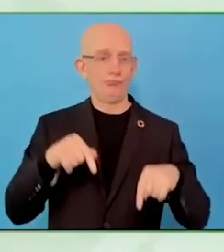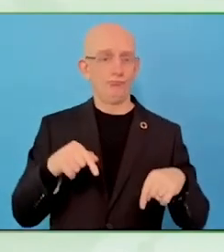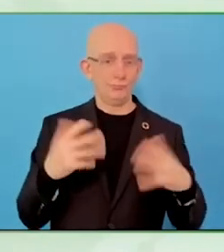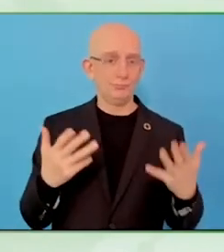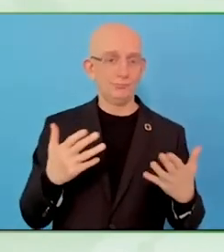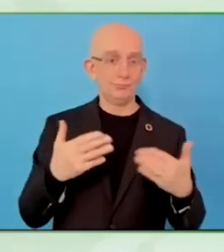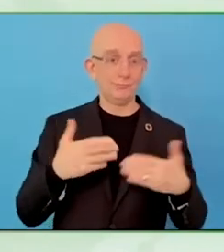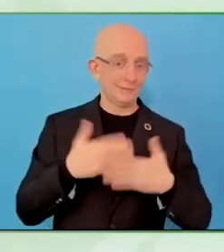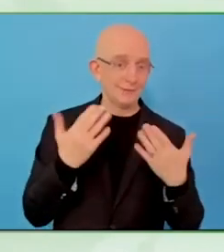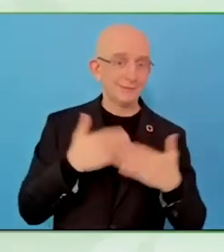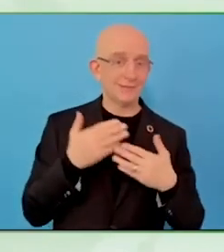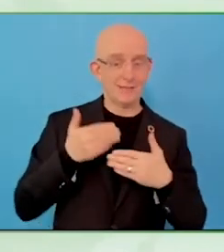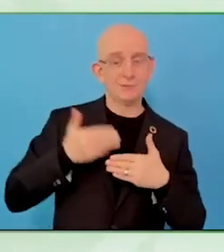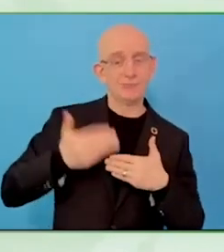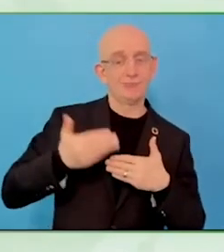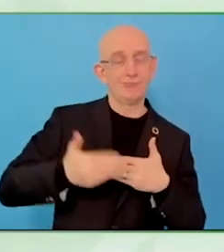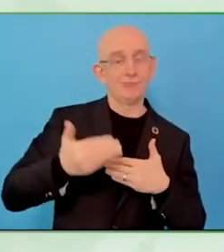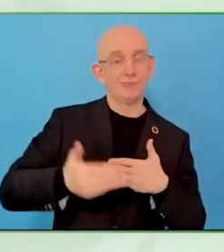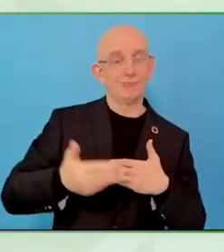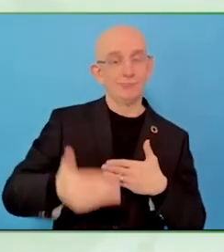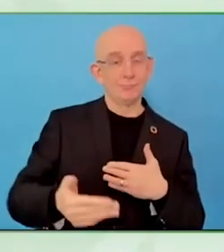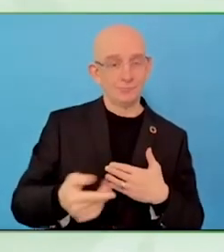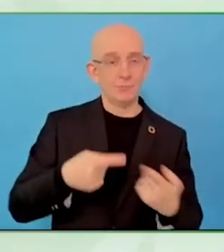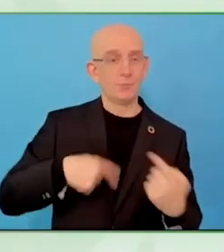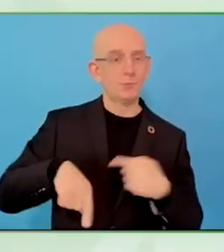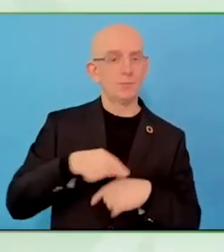Obviously it has been successful, here you are sitting with me.